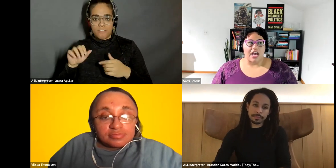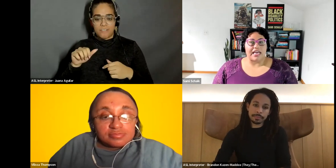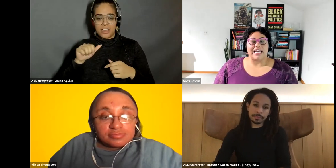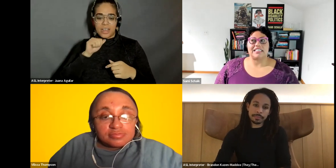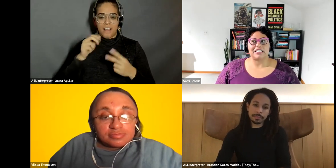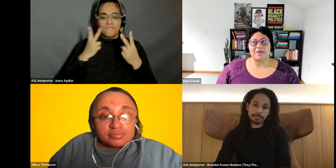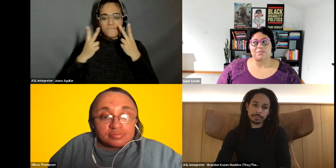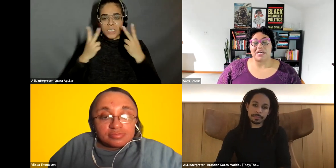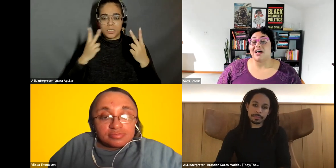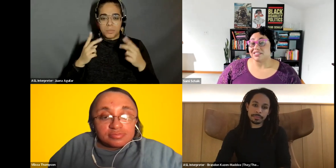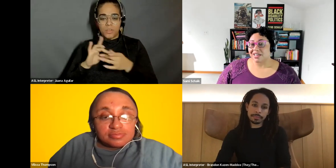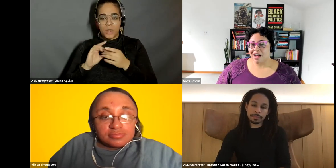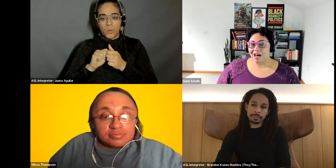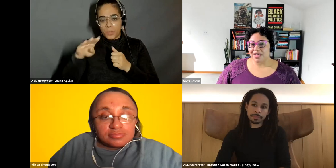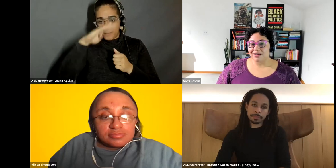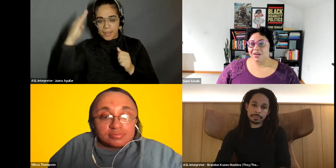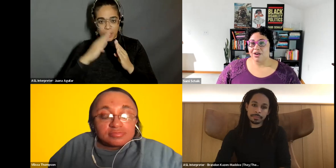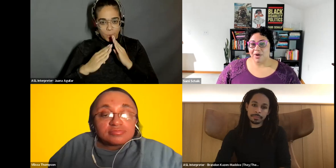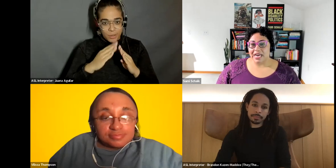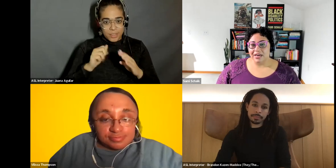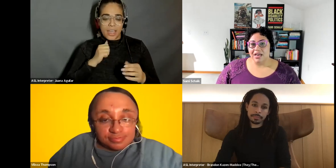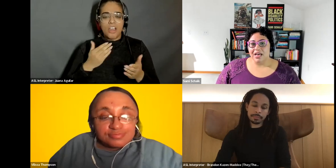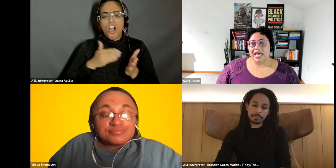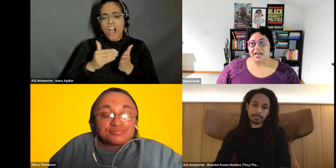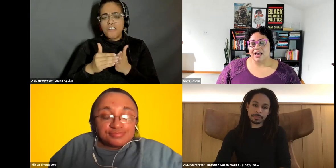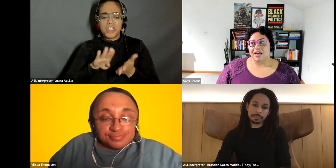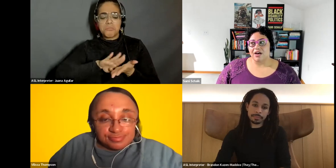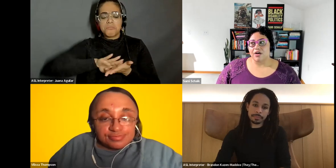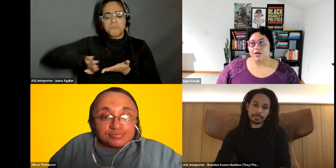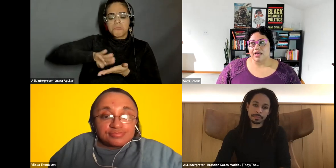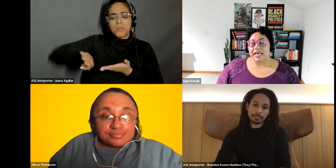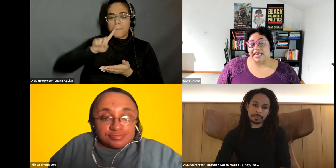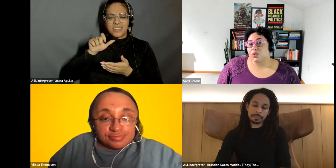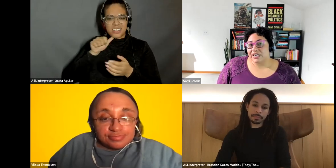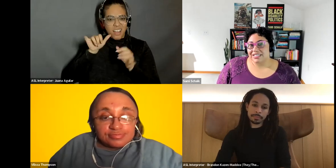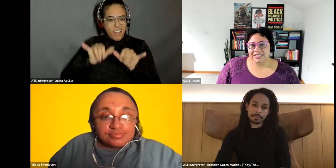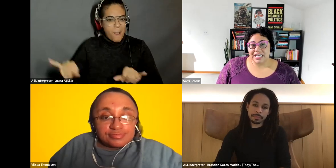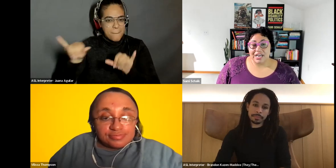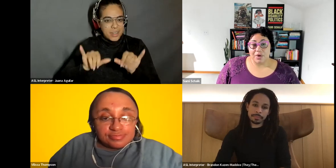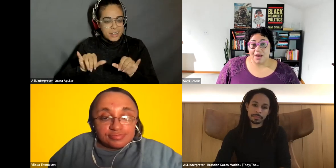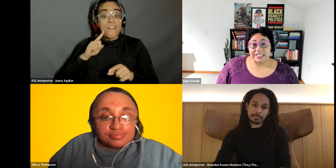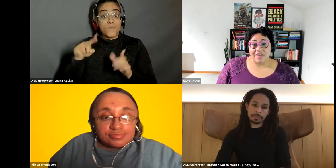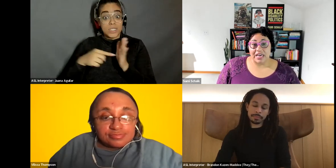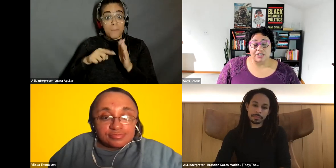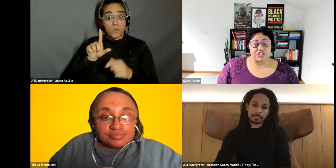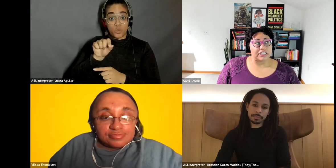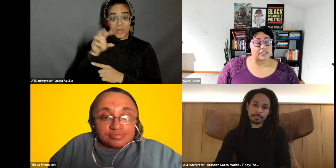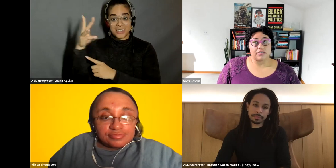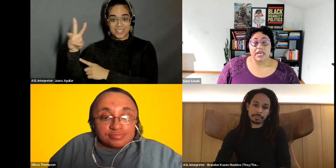Sami Schalk: get dismissed because they're common right like Sami Schalk: in 2016, when I was having just